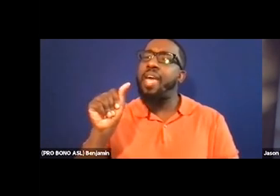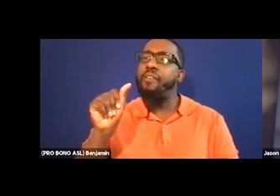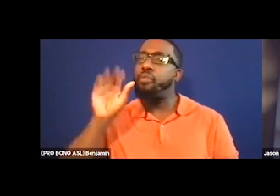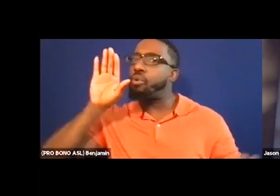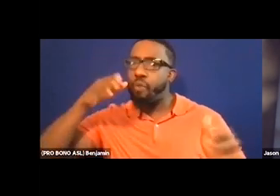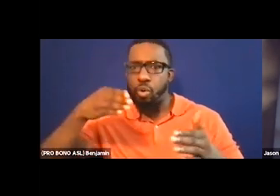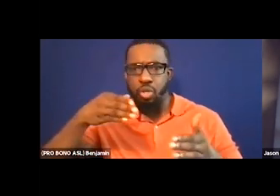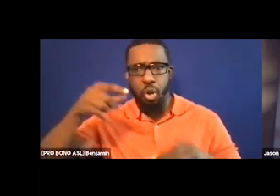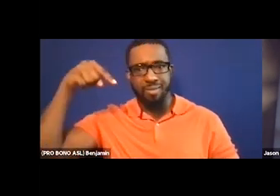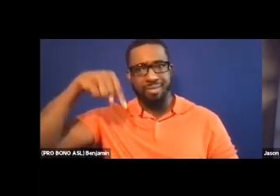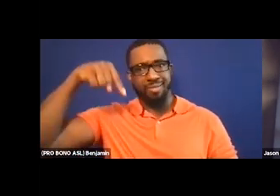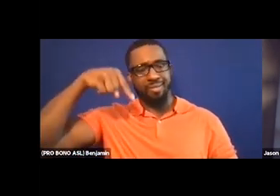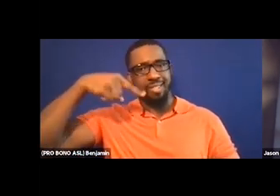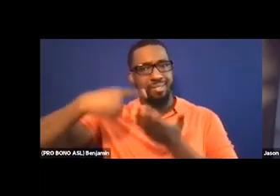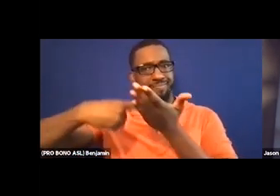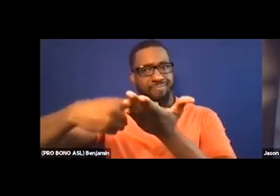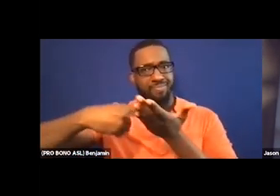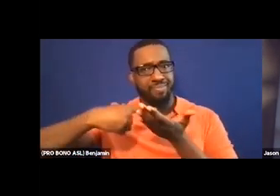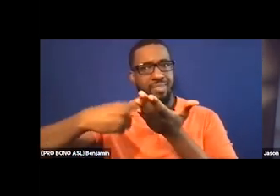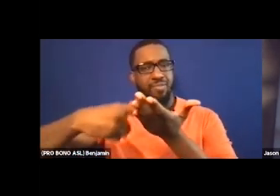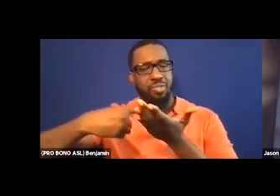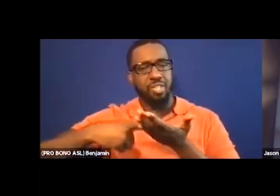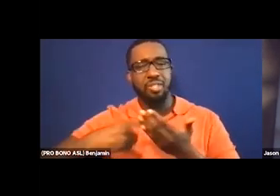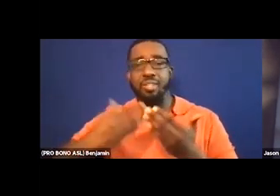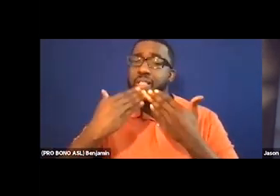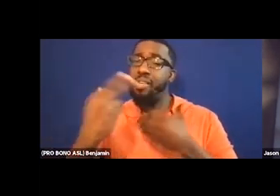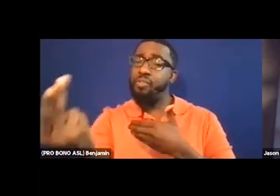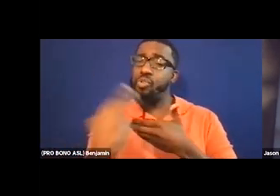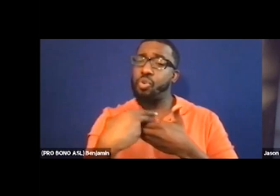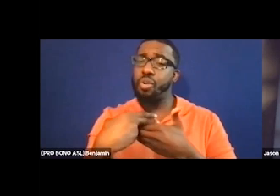So thank you all for joining and I hope you enjoy the rest of the conference.